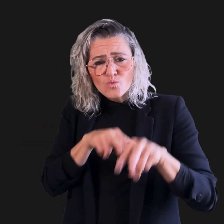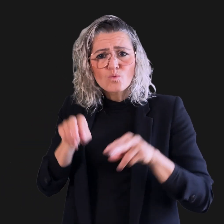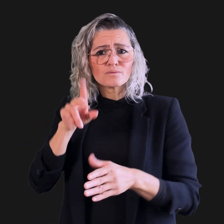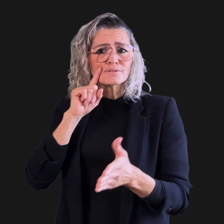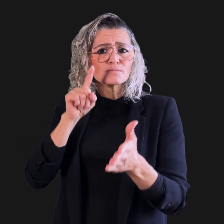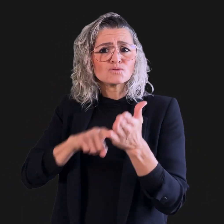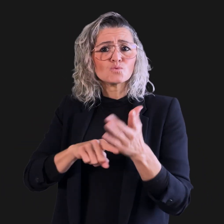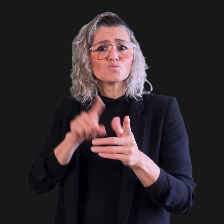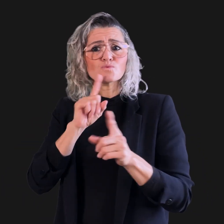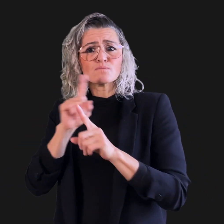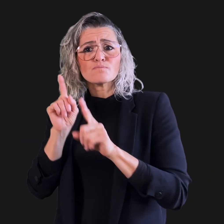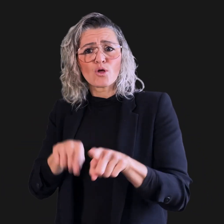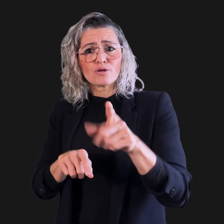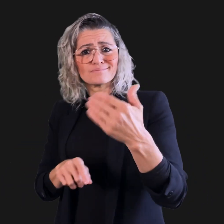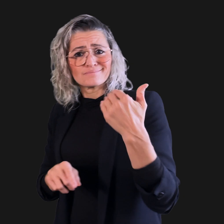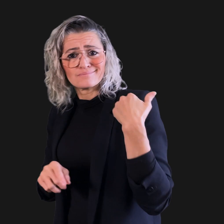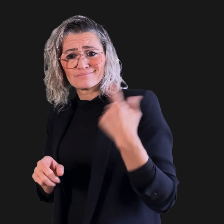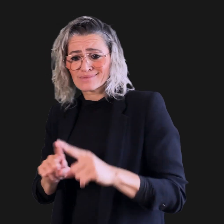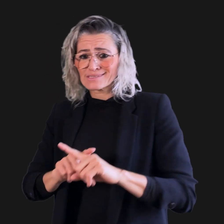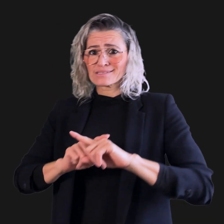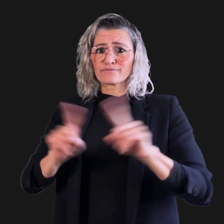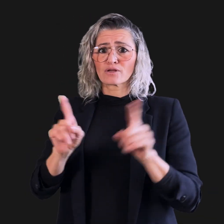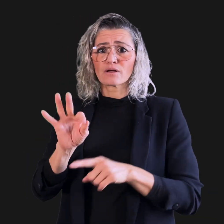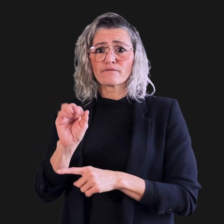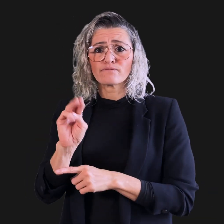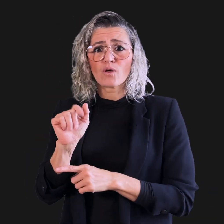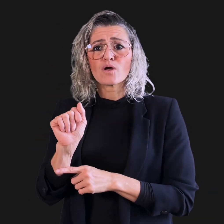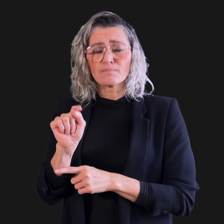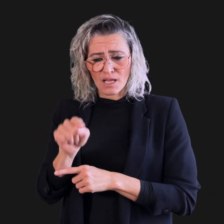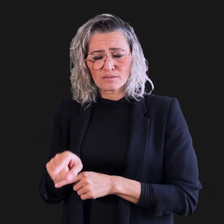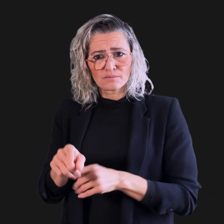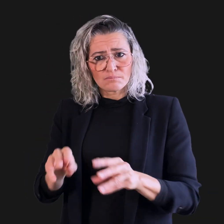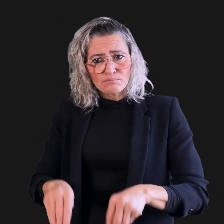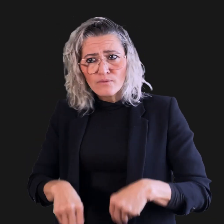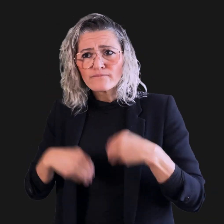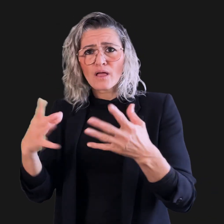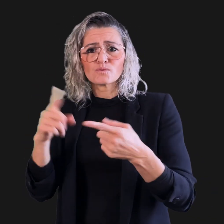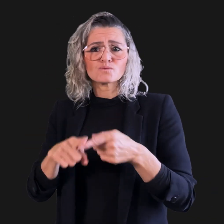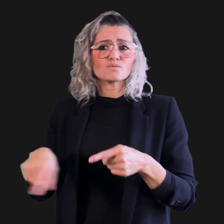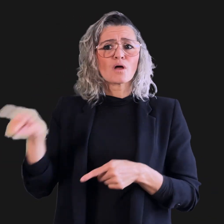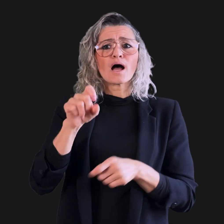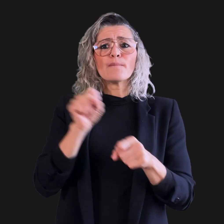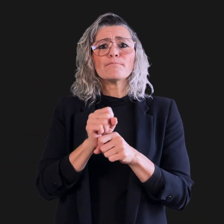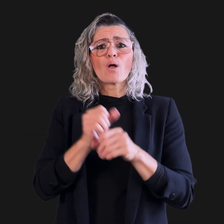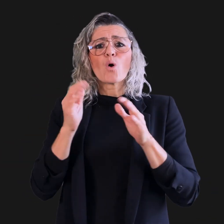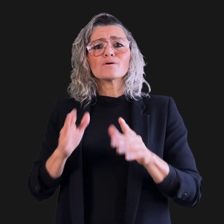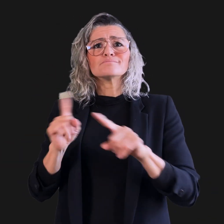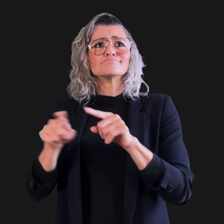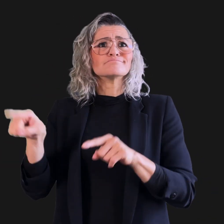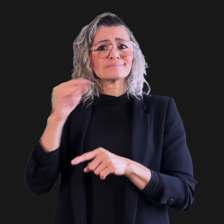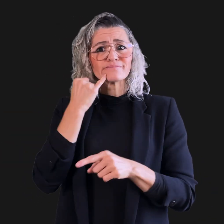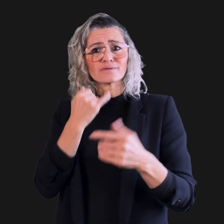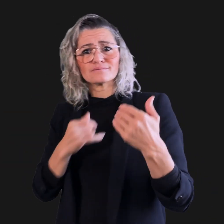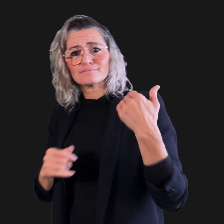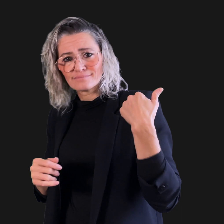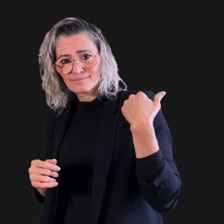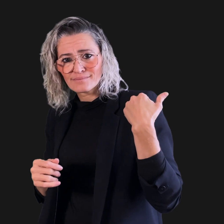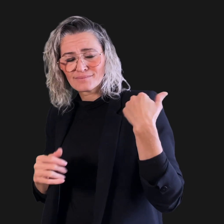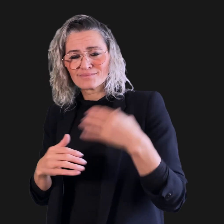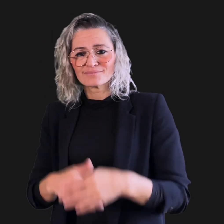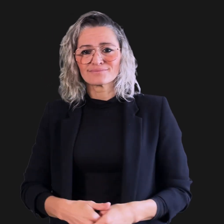or inspection reports in alternate format to employers upon request.